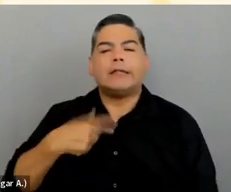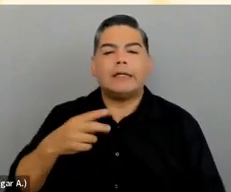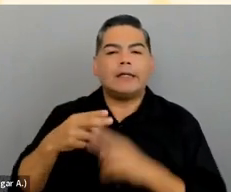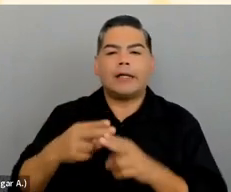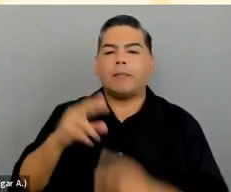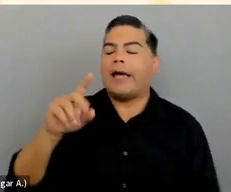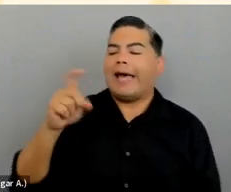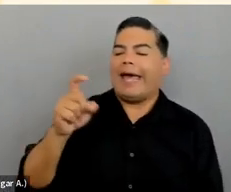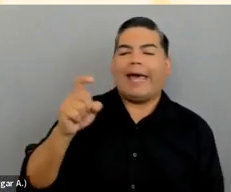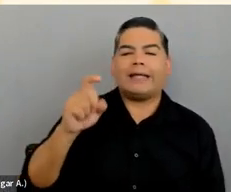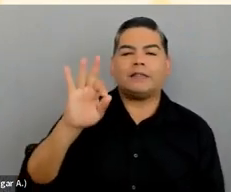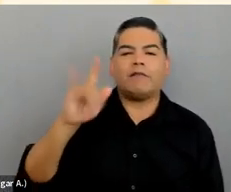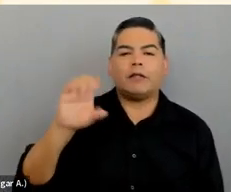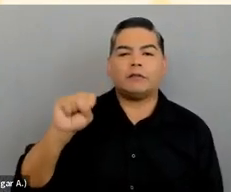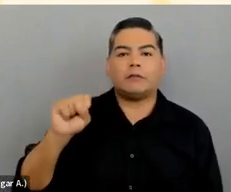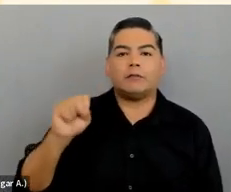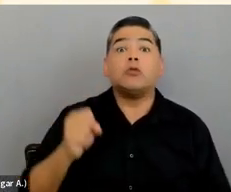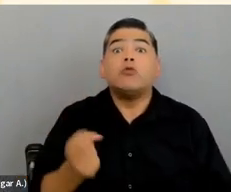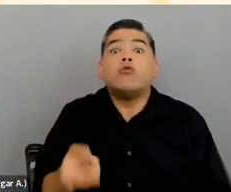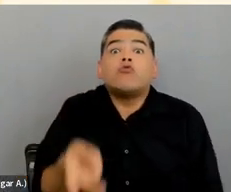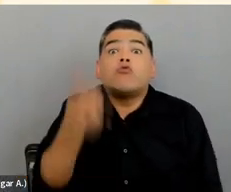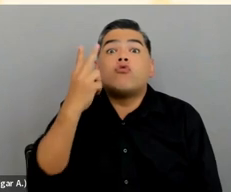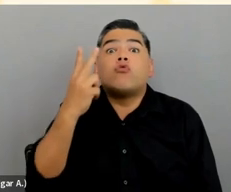and one of them was a female FBI agent named Scully.